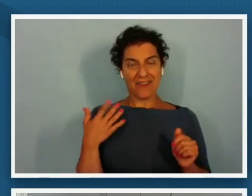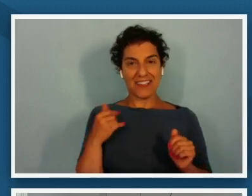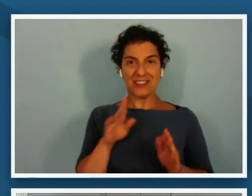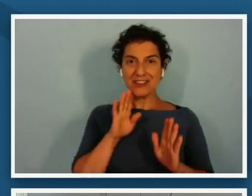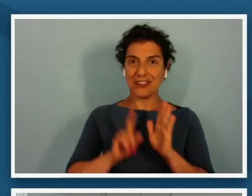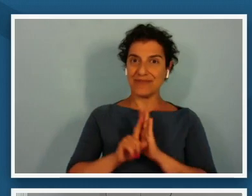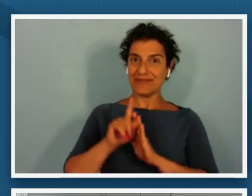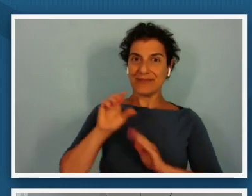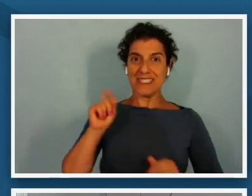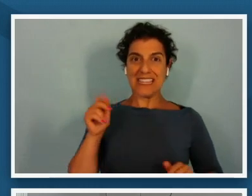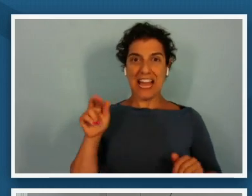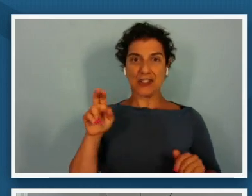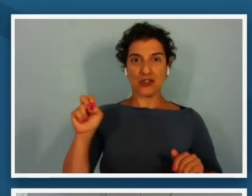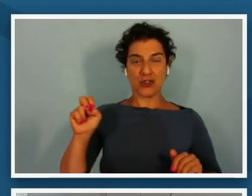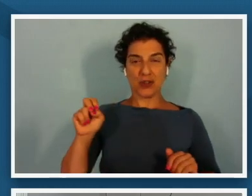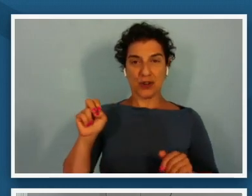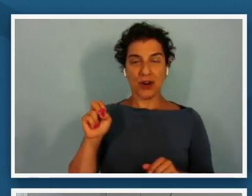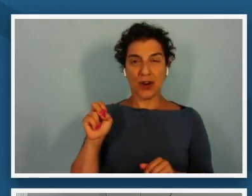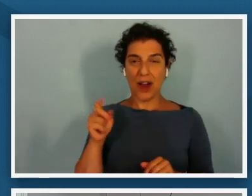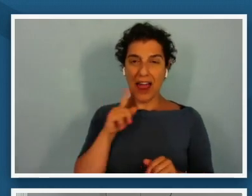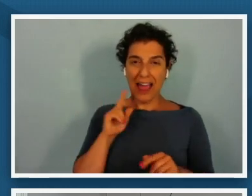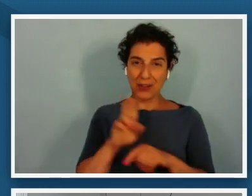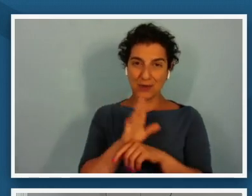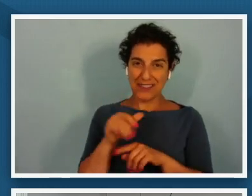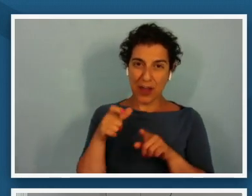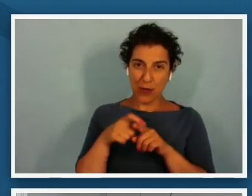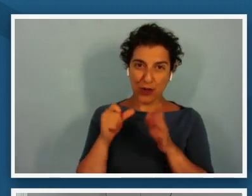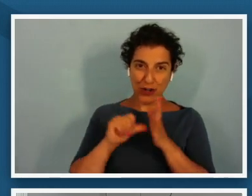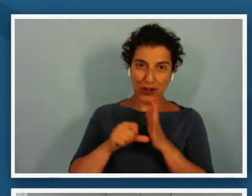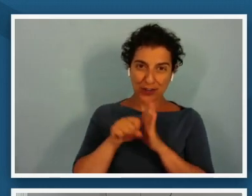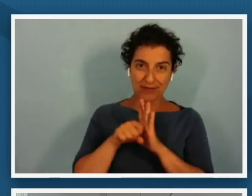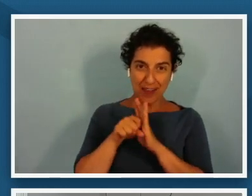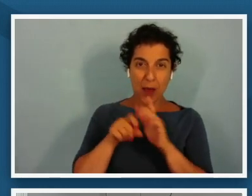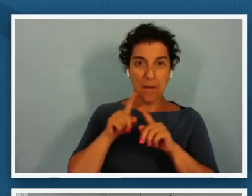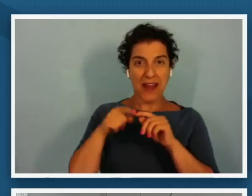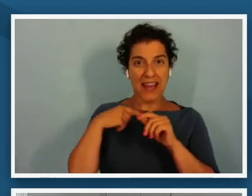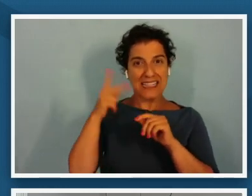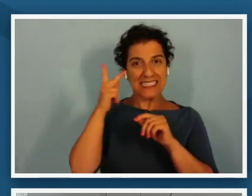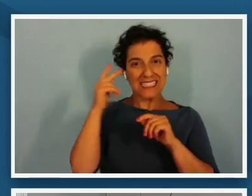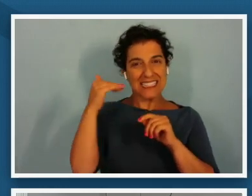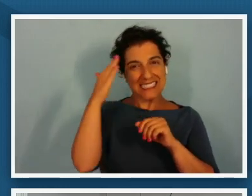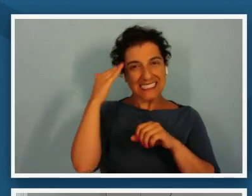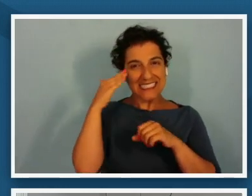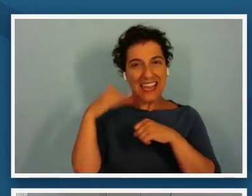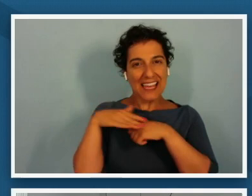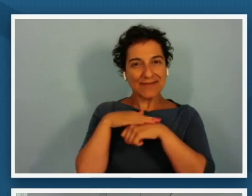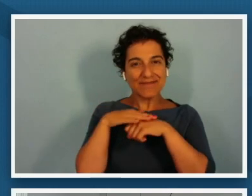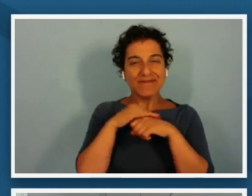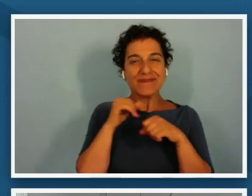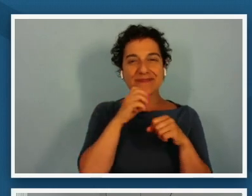apologies but um but then i see his bald